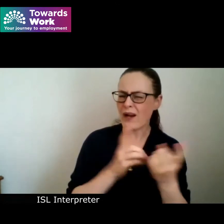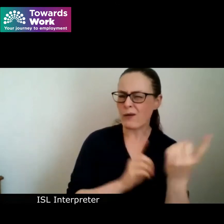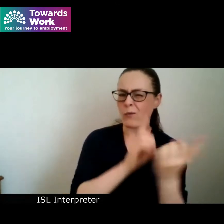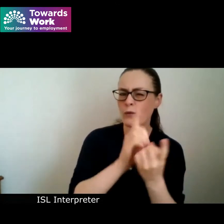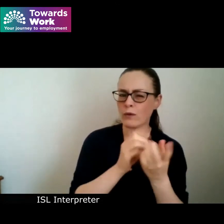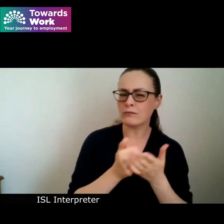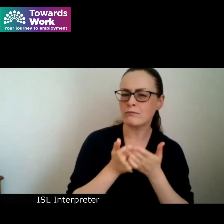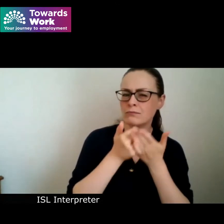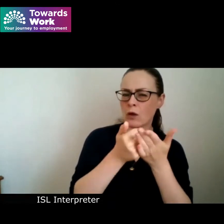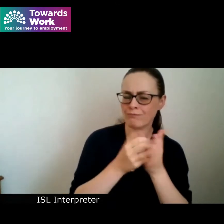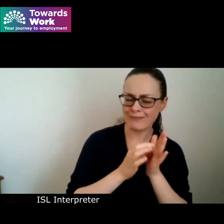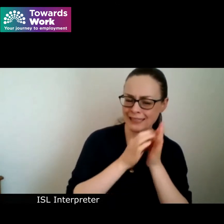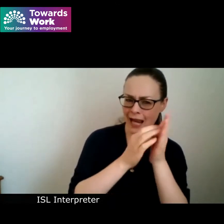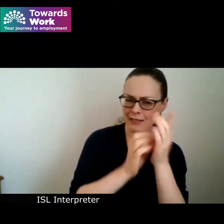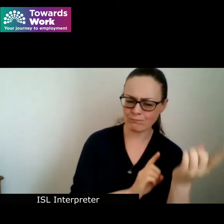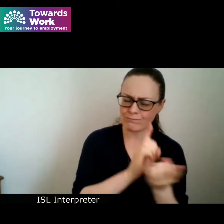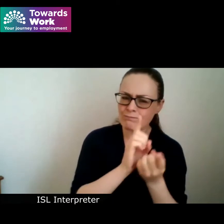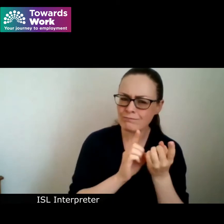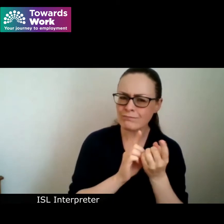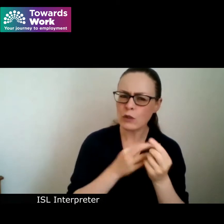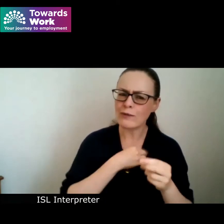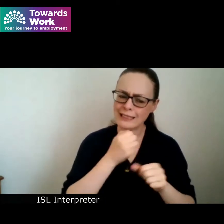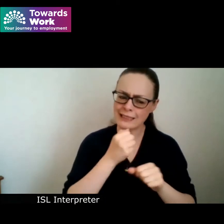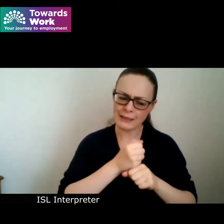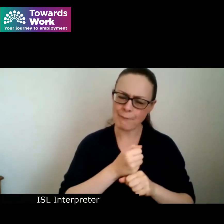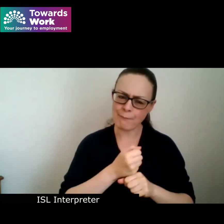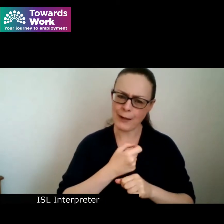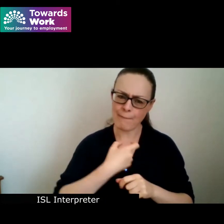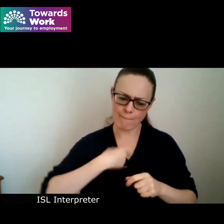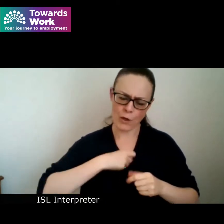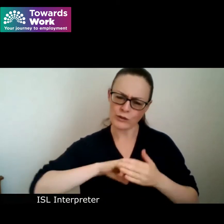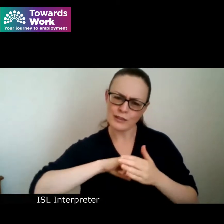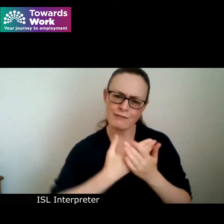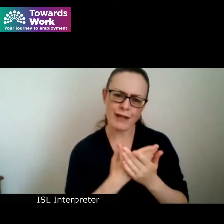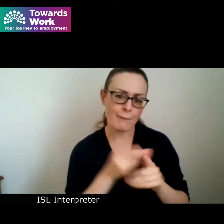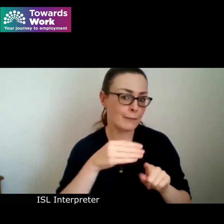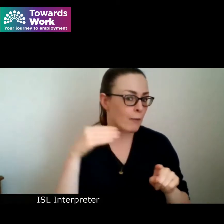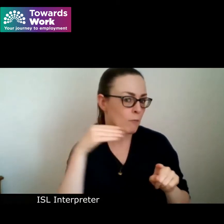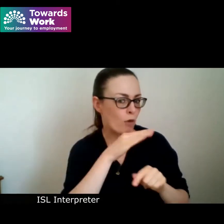it emphasizes personal development which is critical to building self-esteem and